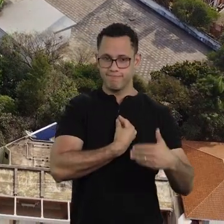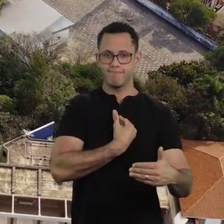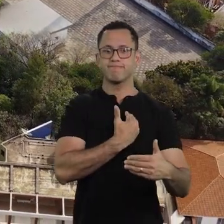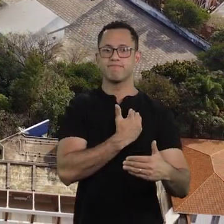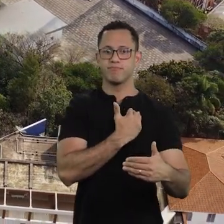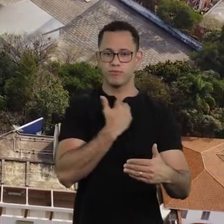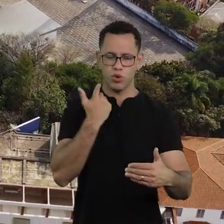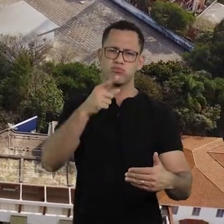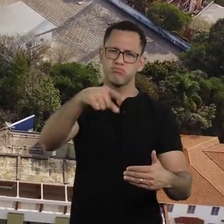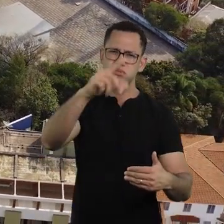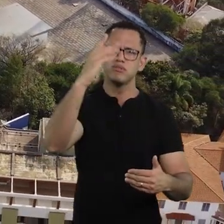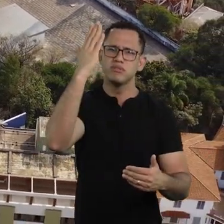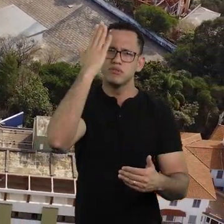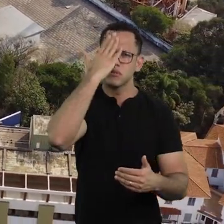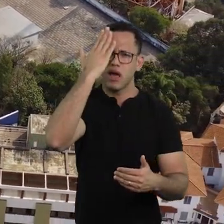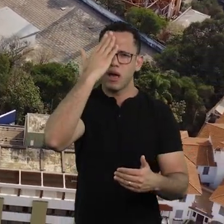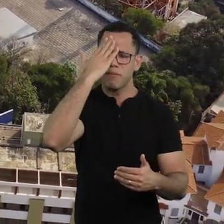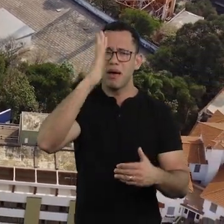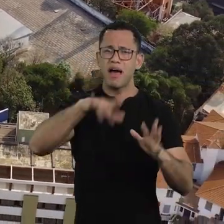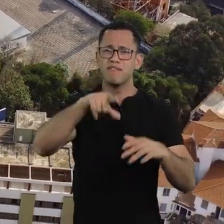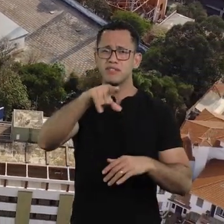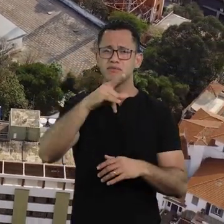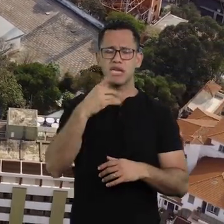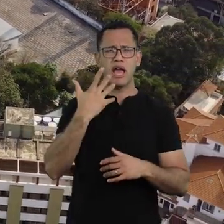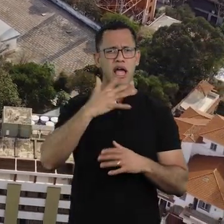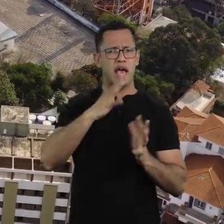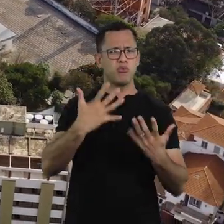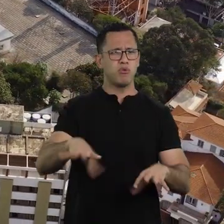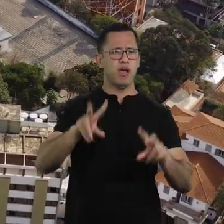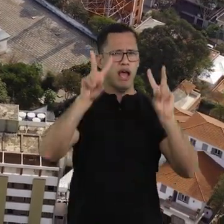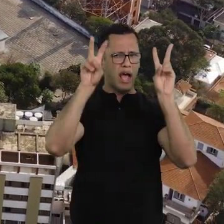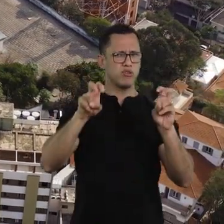We know this, even though we try to forget it